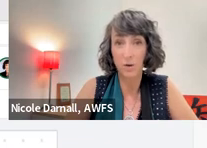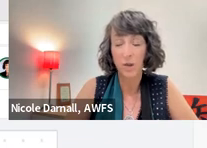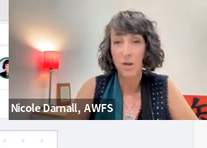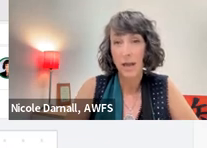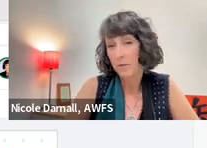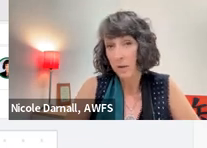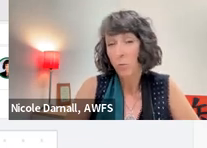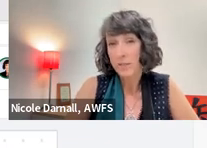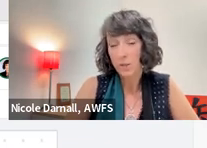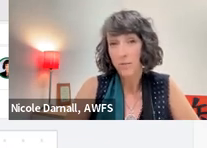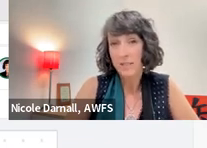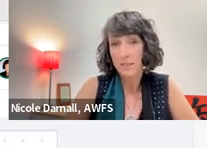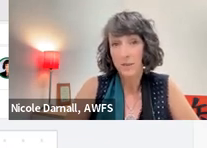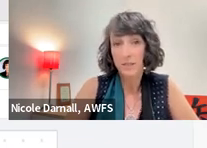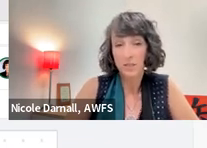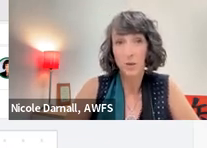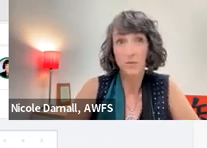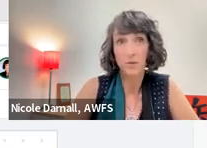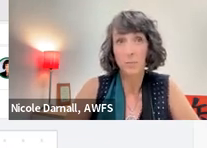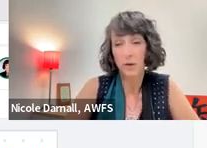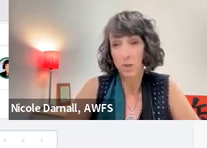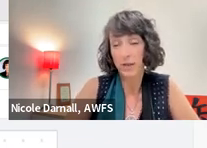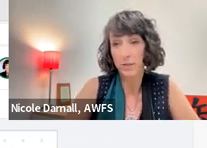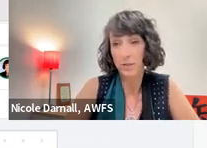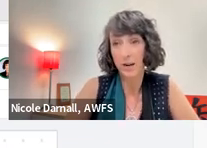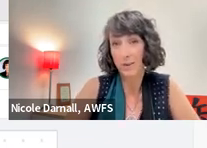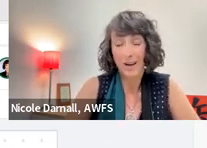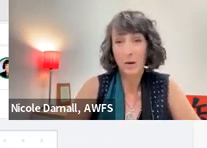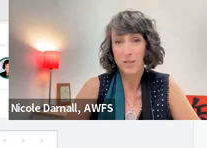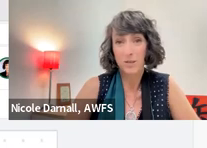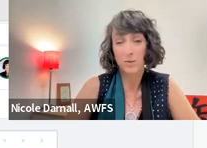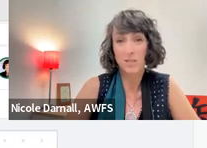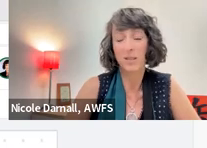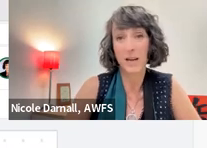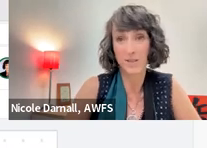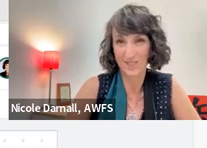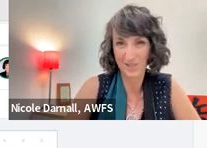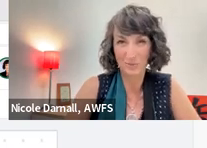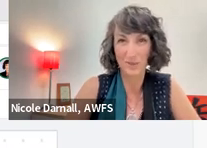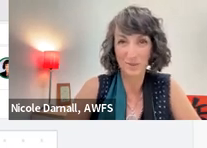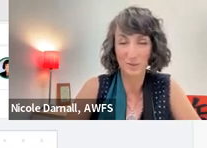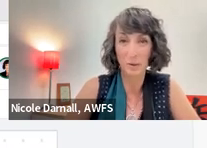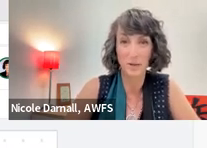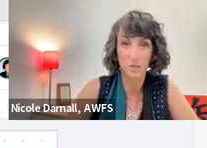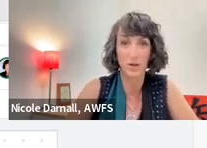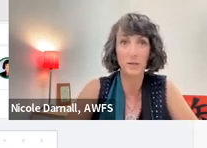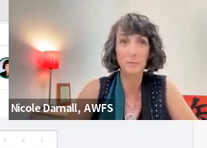And then once you have identified the suite of third-party trainers that are out there, how would you select a suitable third-party trainer?